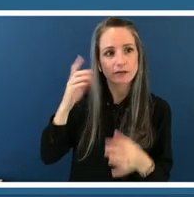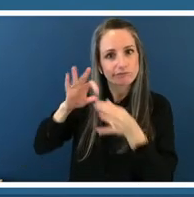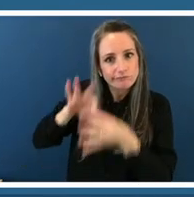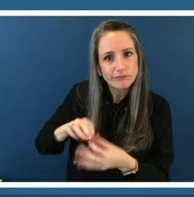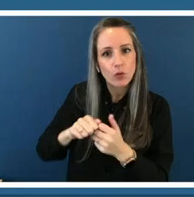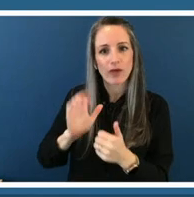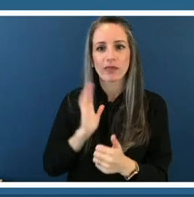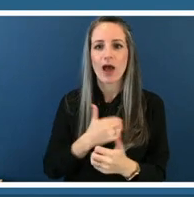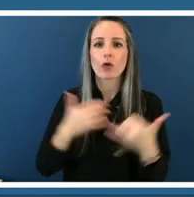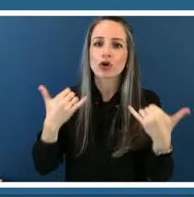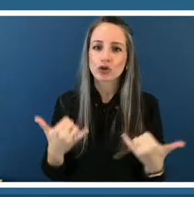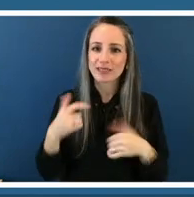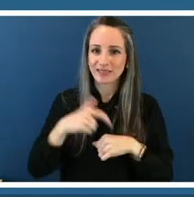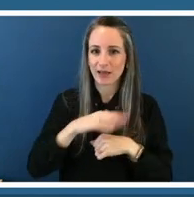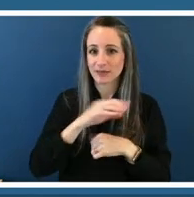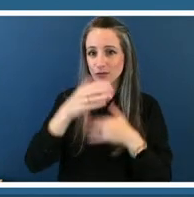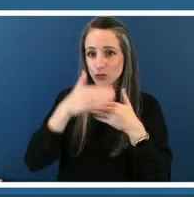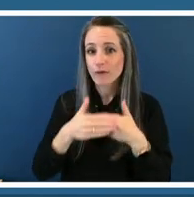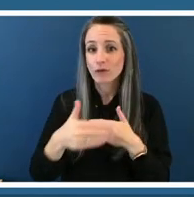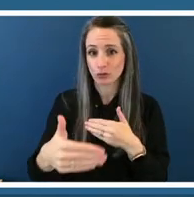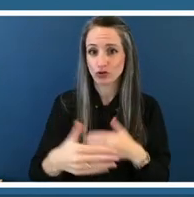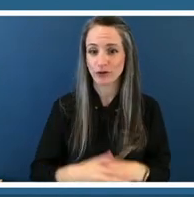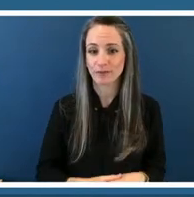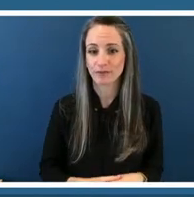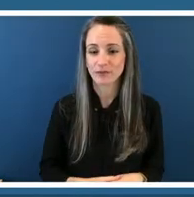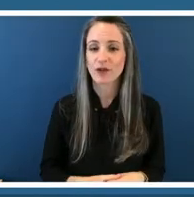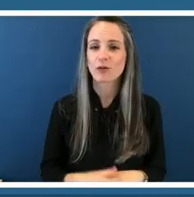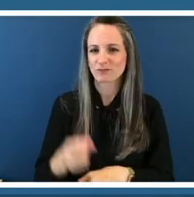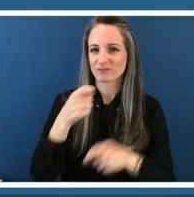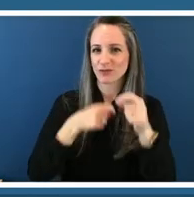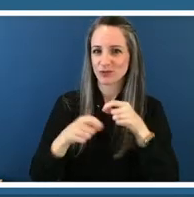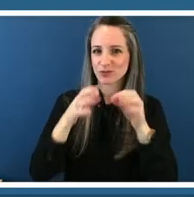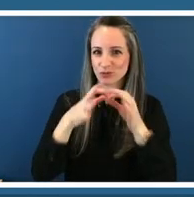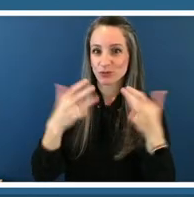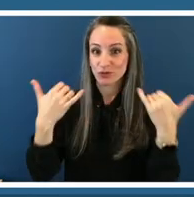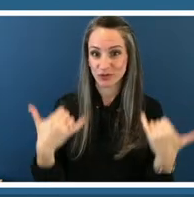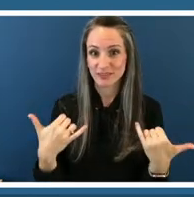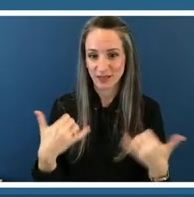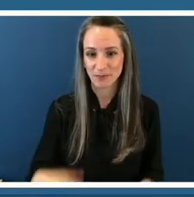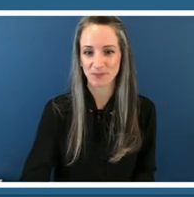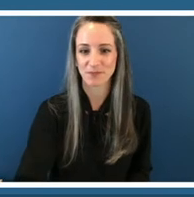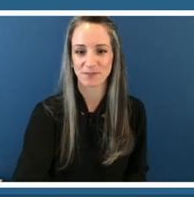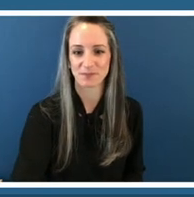the future so another artist that we're going to